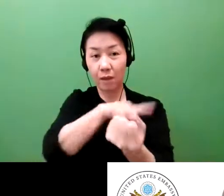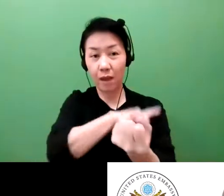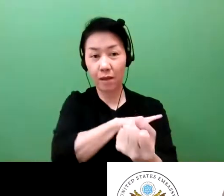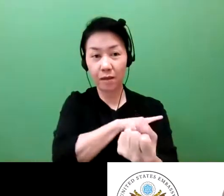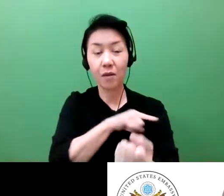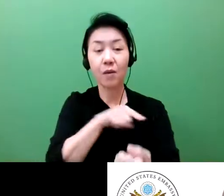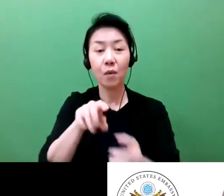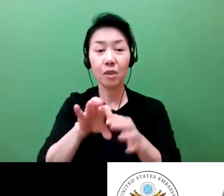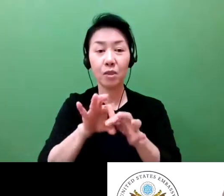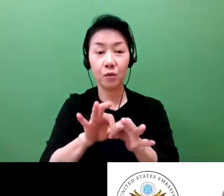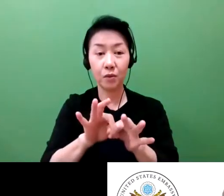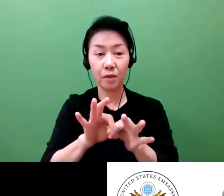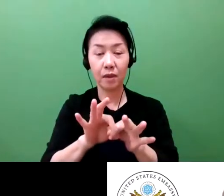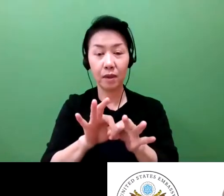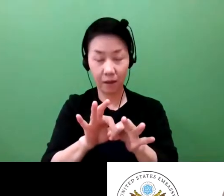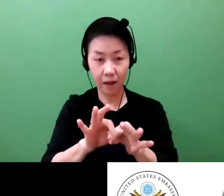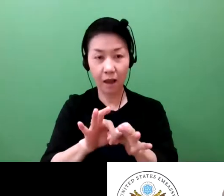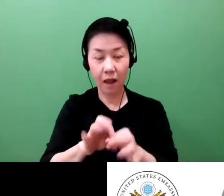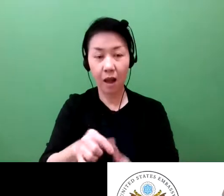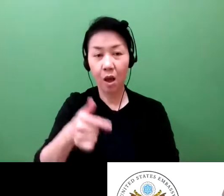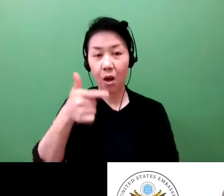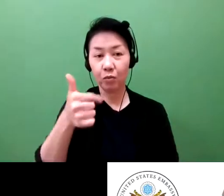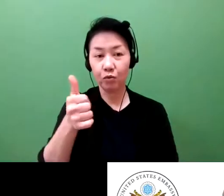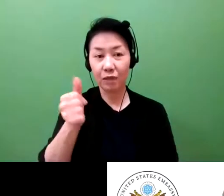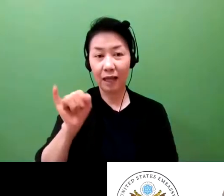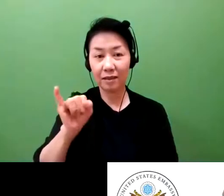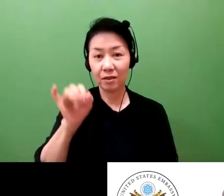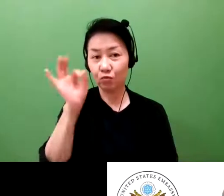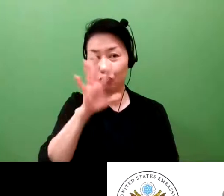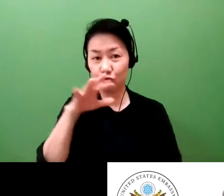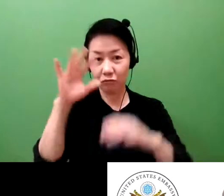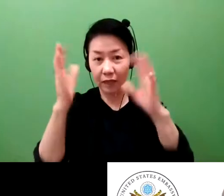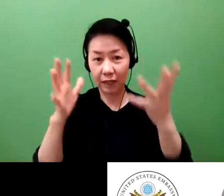are so important for valuing companies and providing them